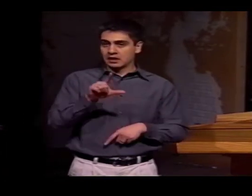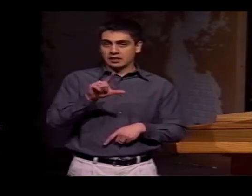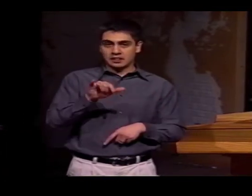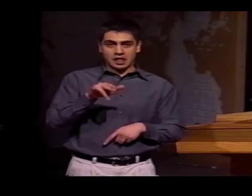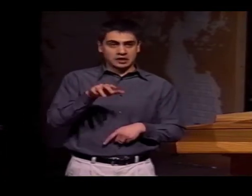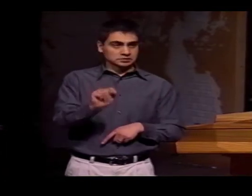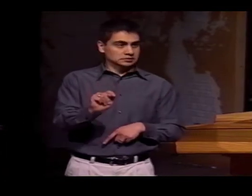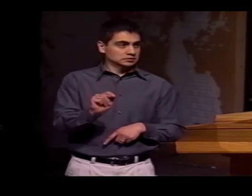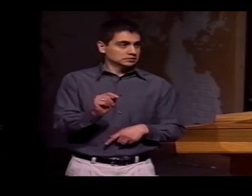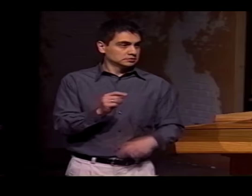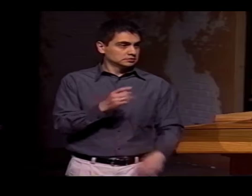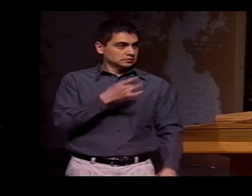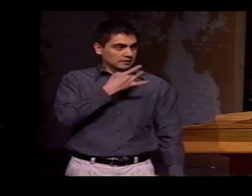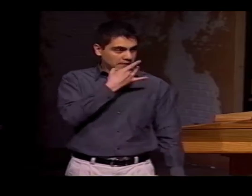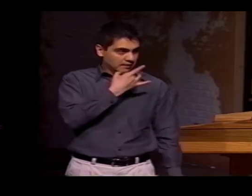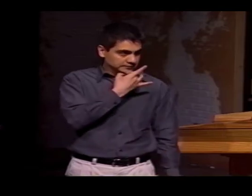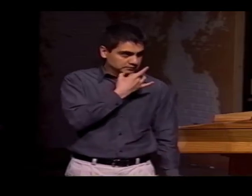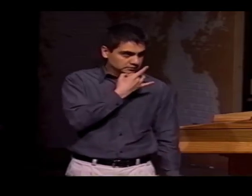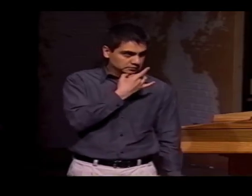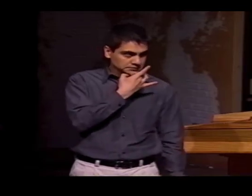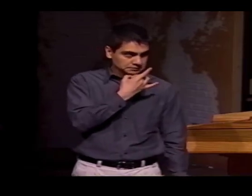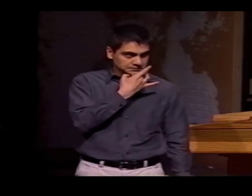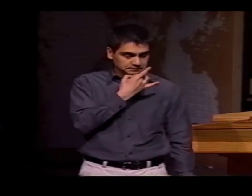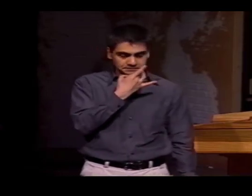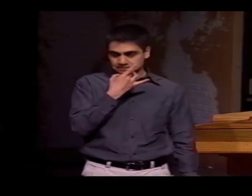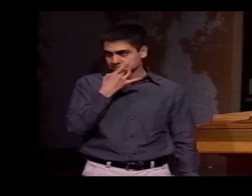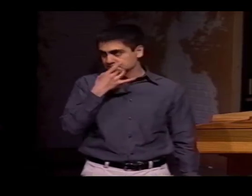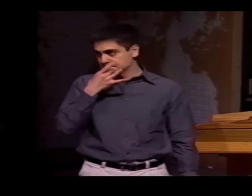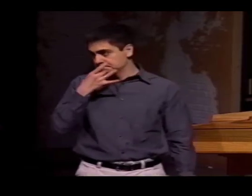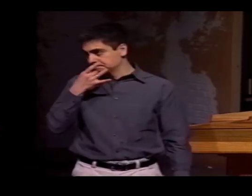THE SIGN FOR "LIGHT" IS PRODUCED LIKE THIS.